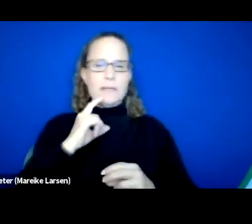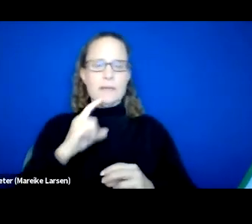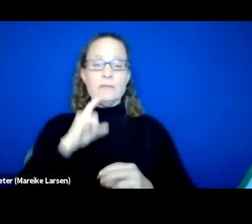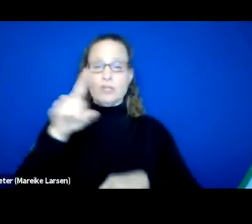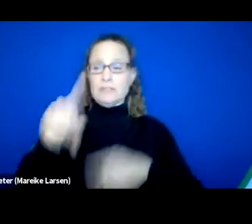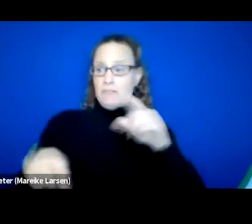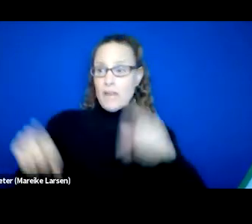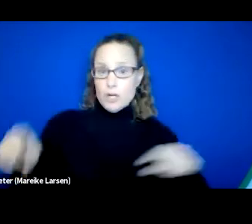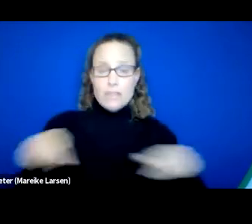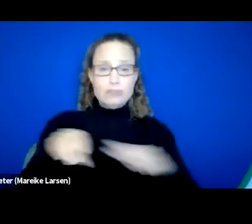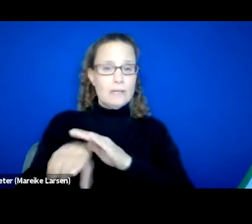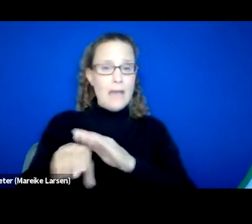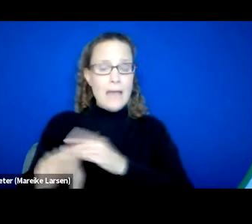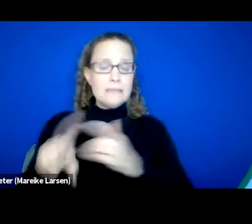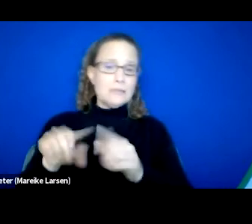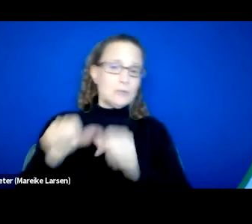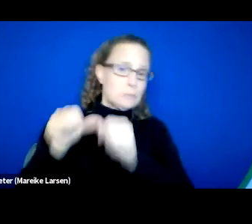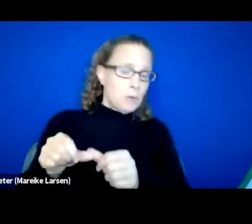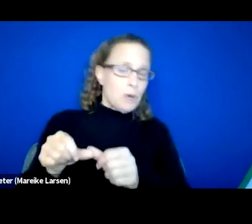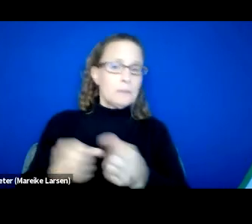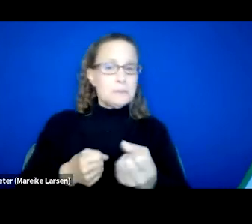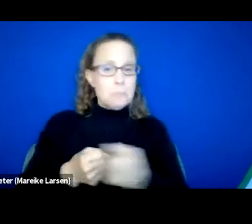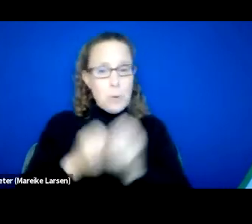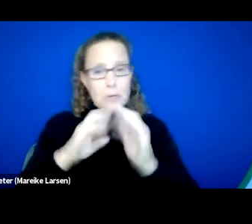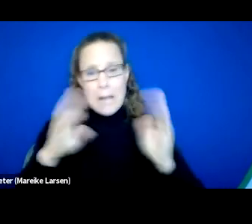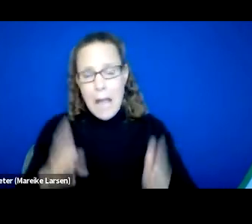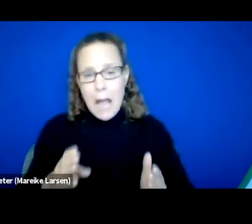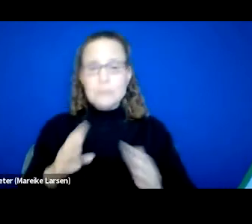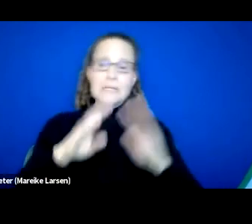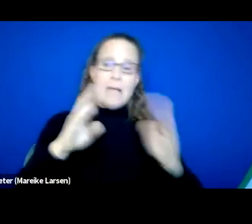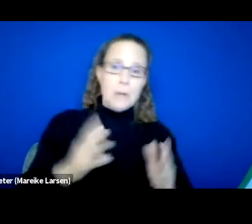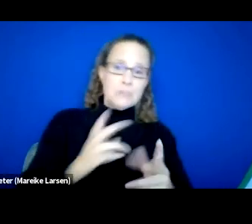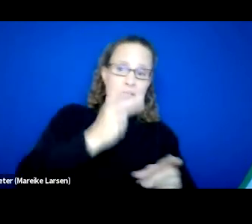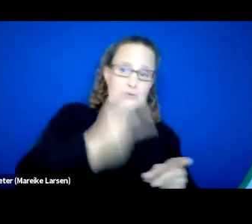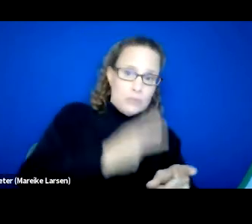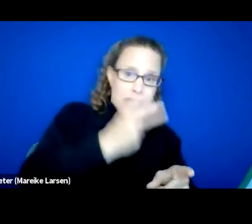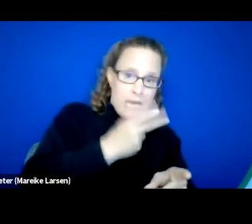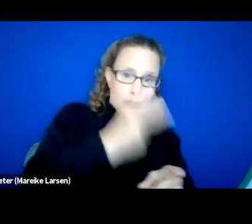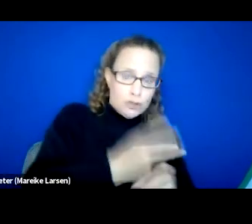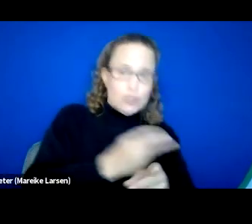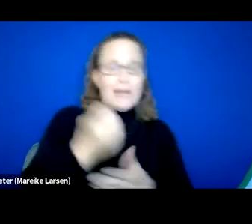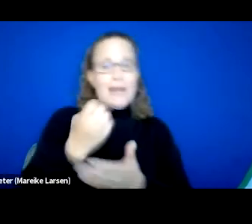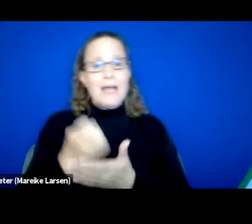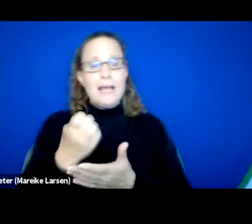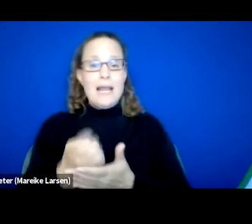and access to permanent supportive housing and housing retention and economic gains by race and ethnicity.